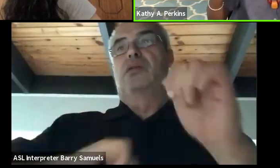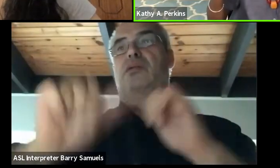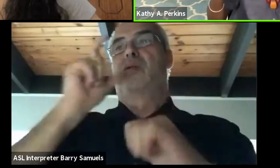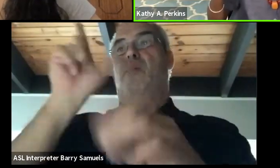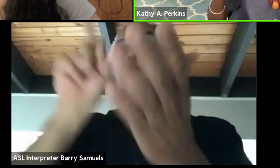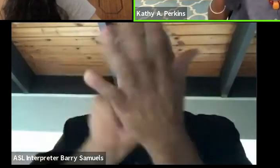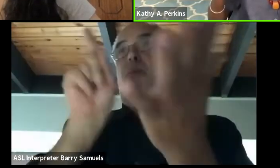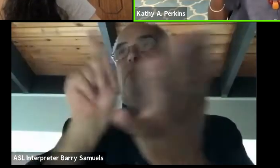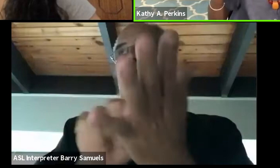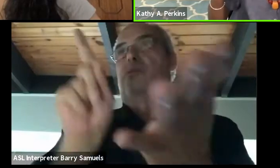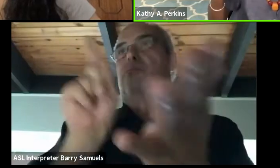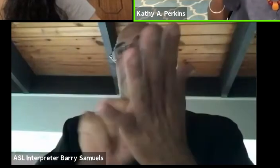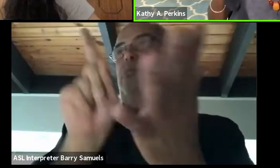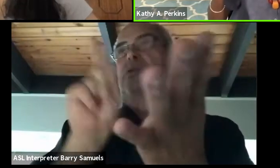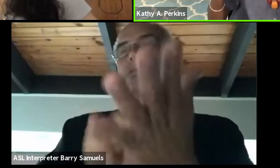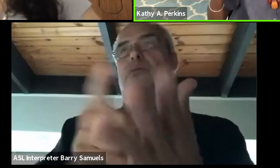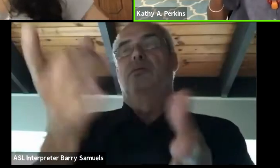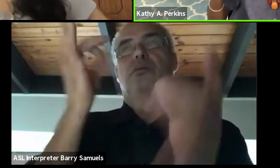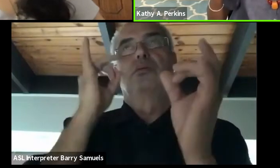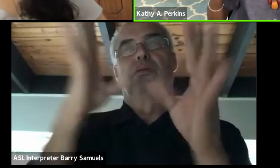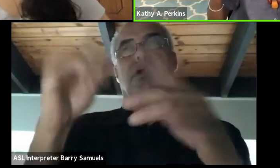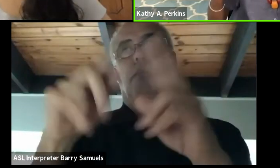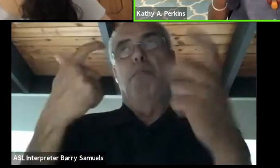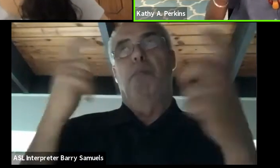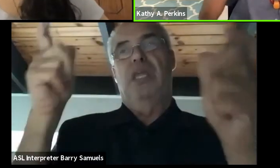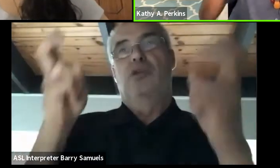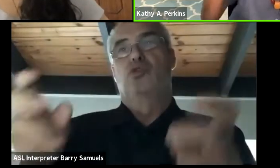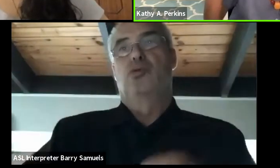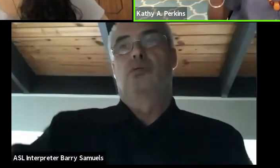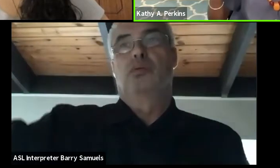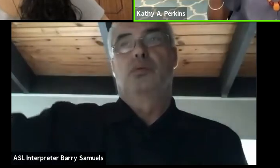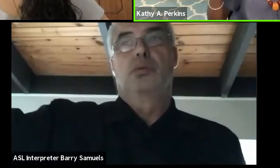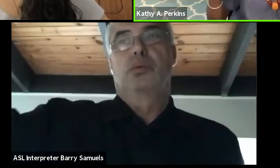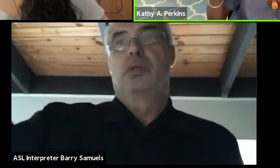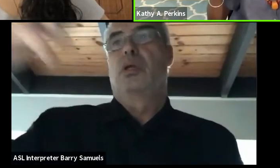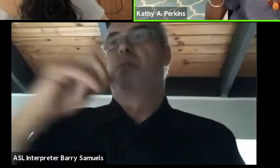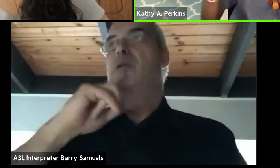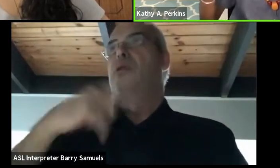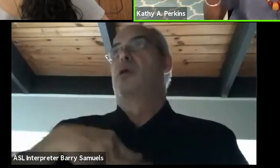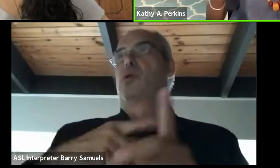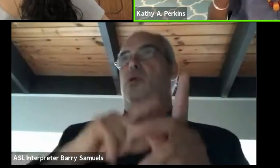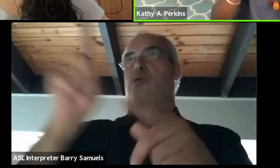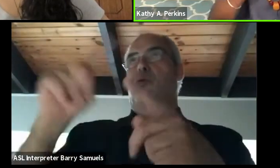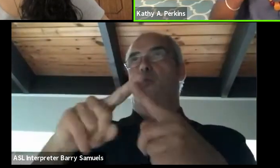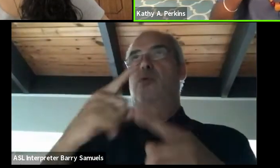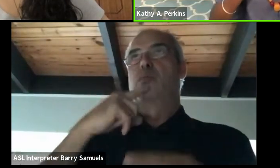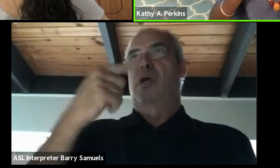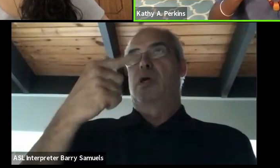Publication is a big issue. And then I ended up going to Uganda because I had a friend who was staying there.